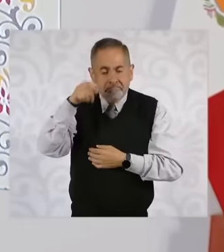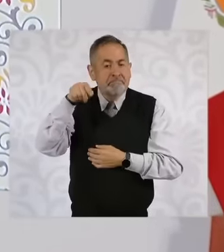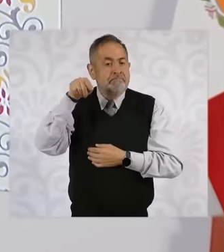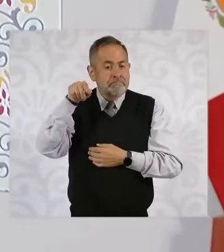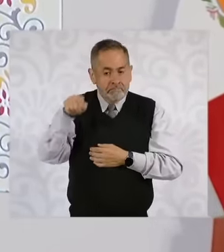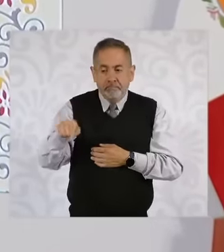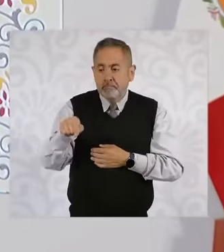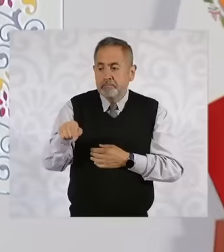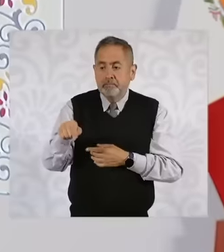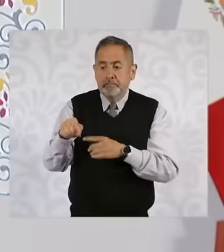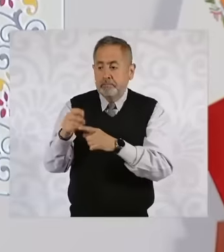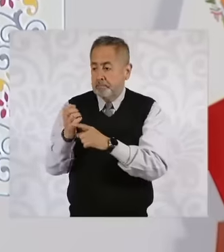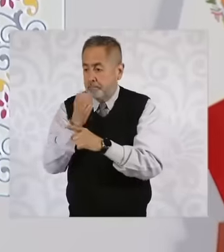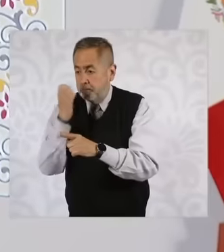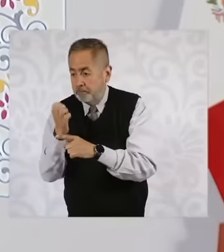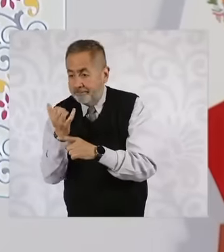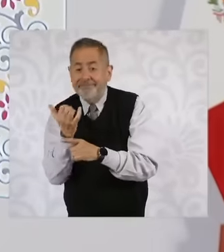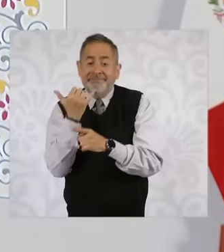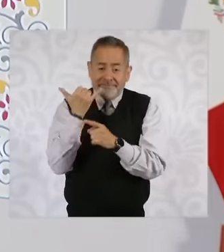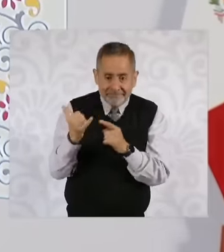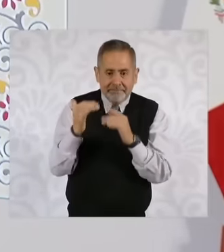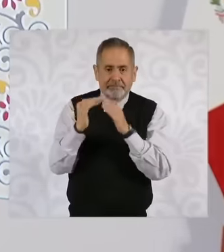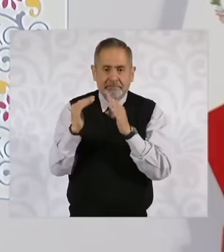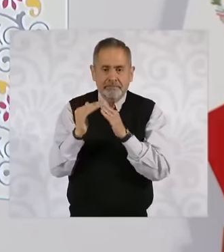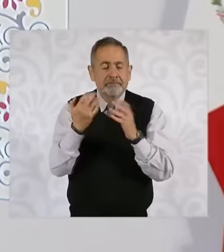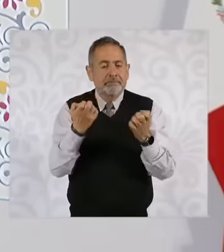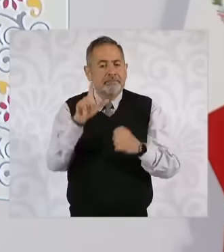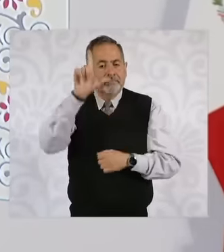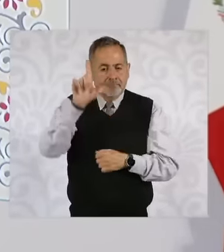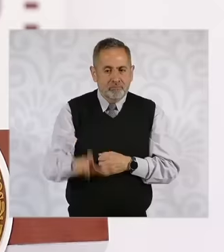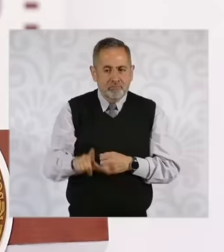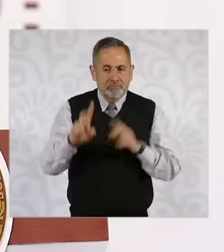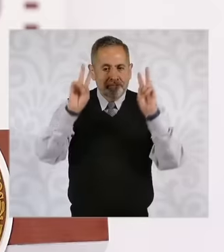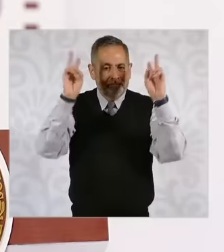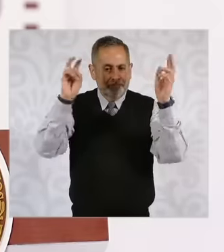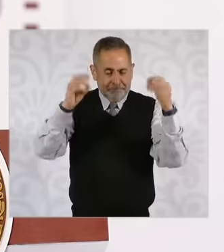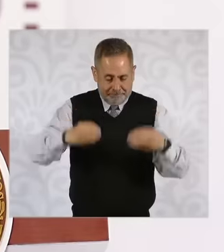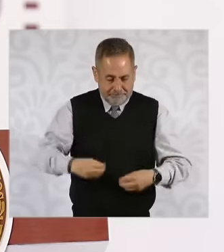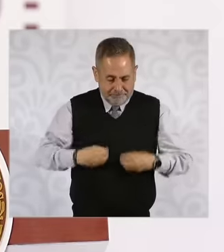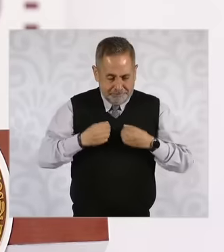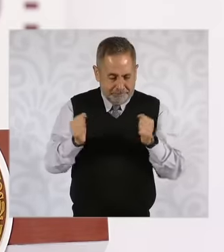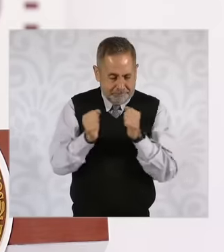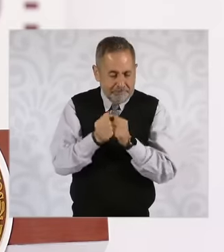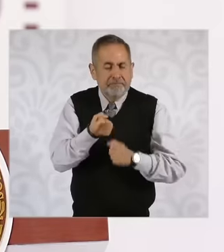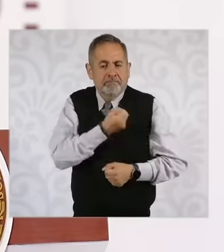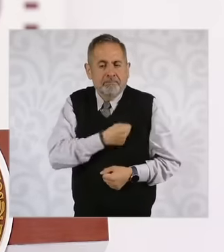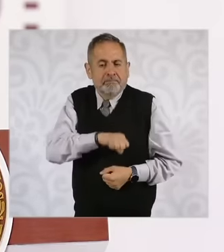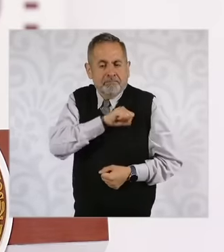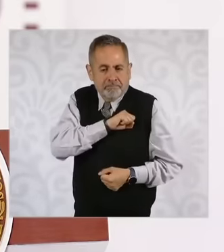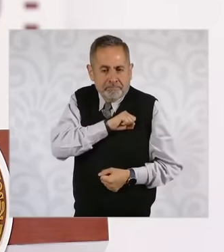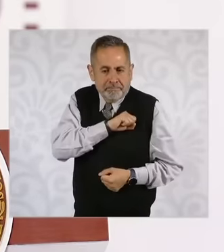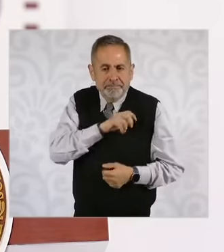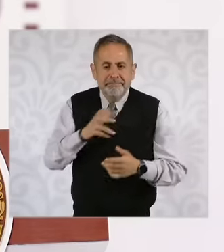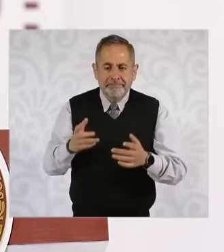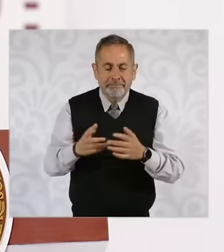Mondays are about healthy living and then it's not that the father or father will be punished. the